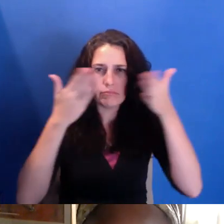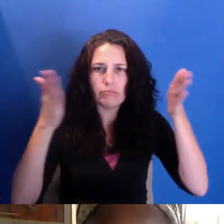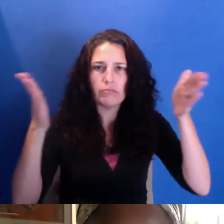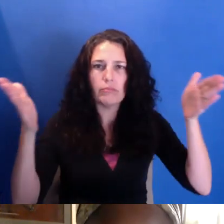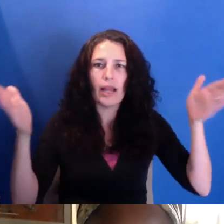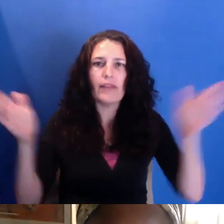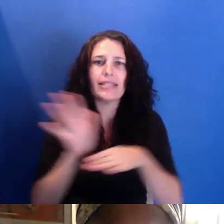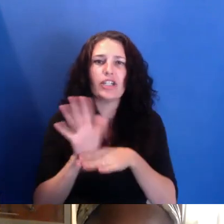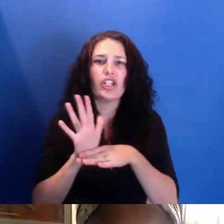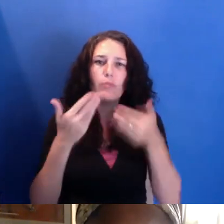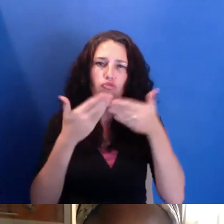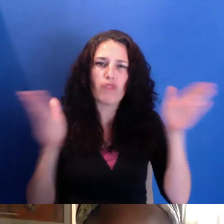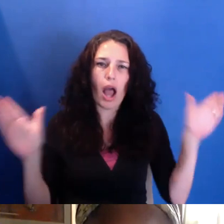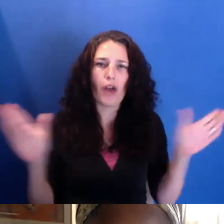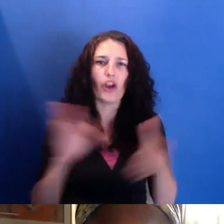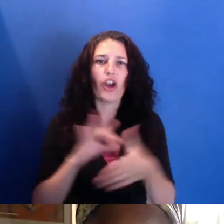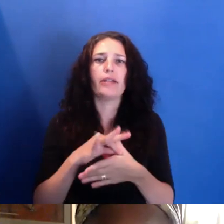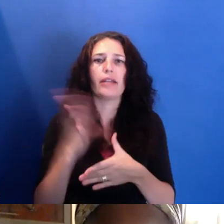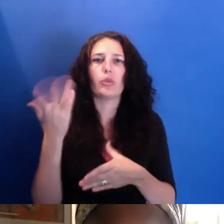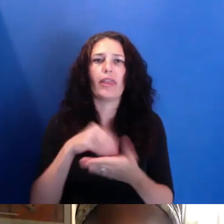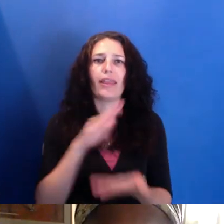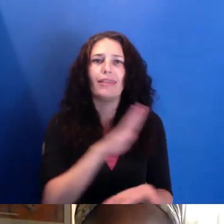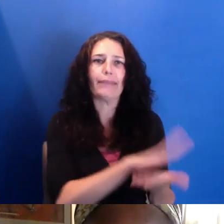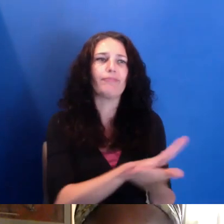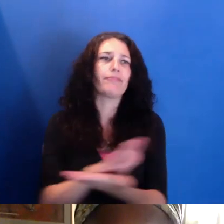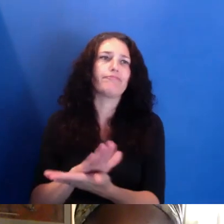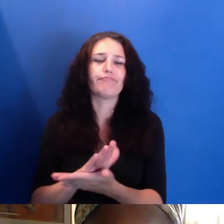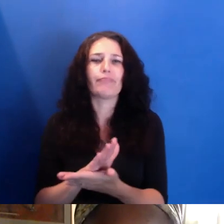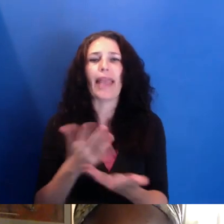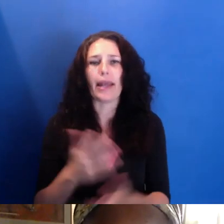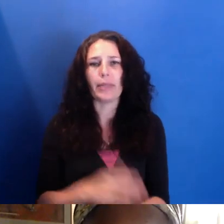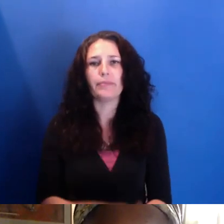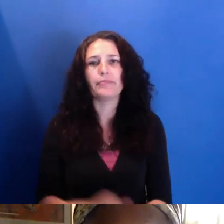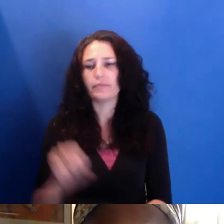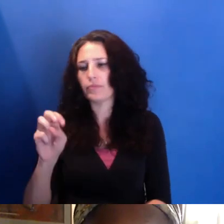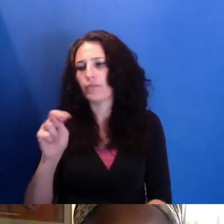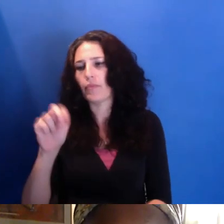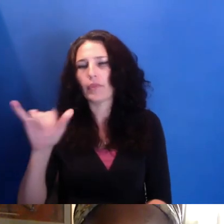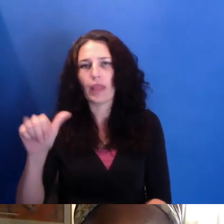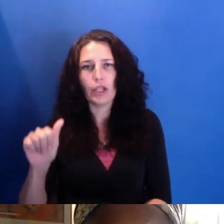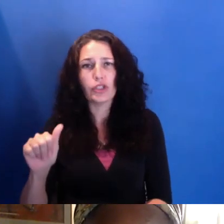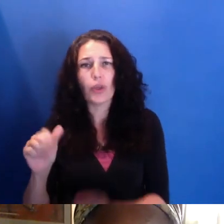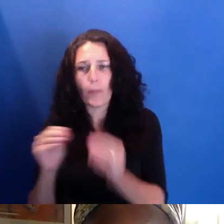So both the value and sort of the-- a focus on craft and technique and also craft on--